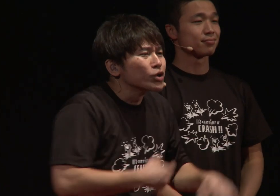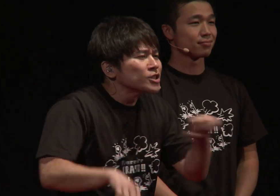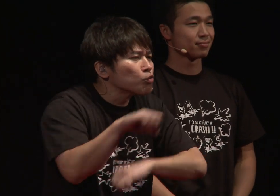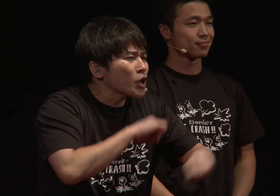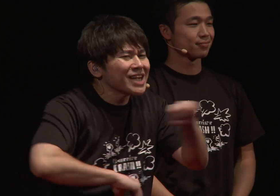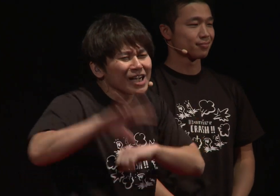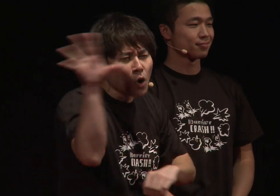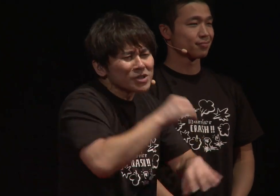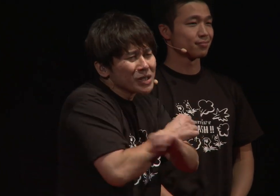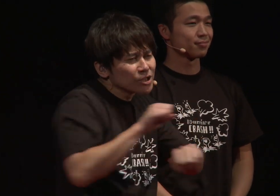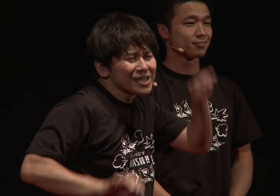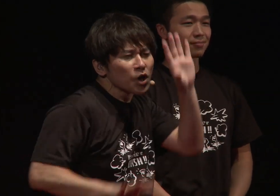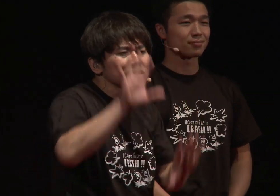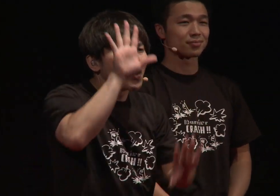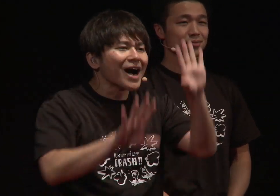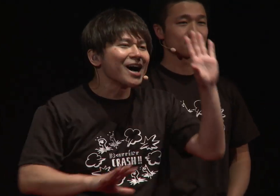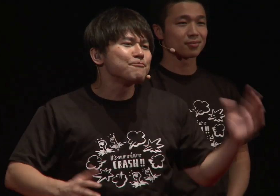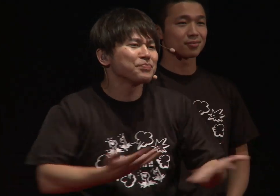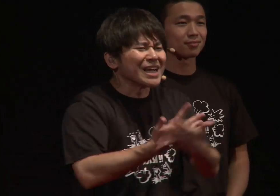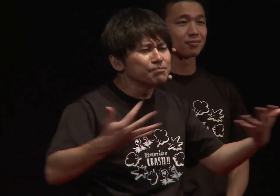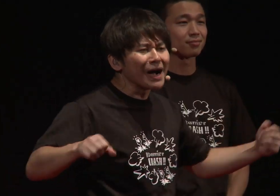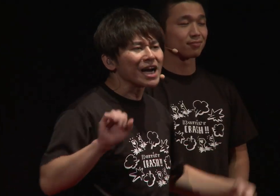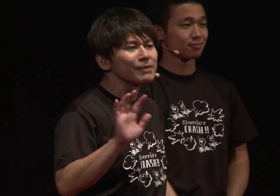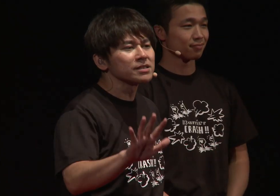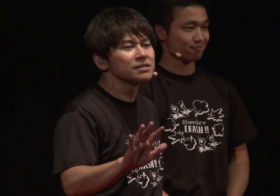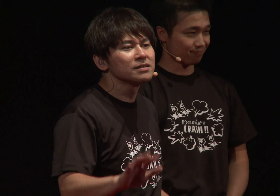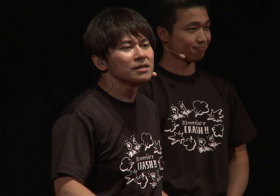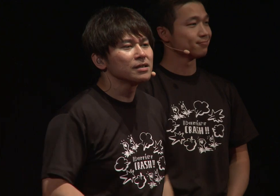there are many times where it's hard to read people's mouth movements.